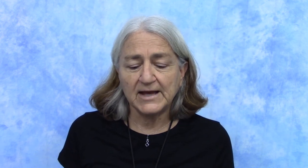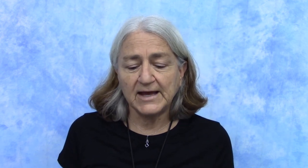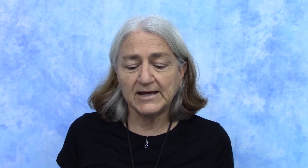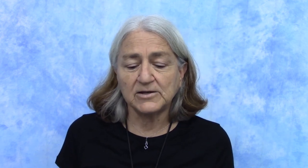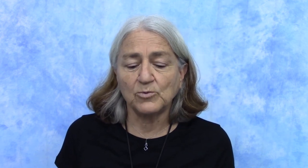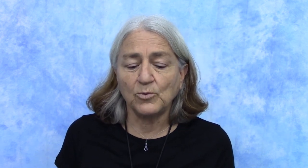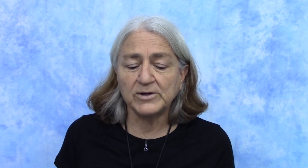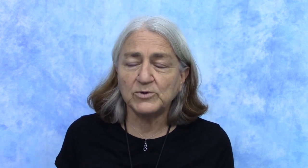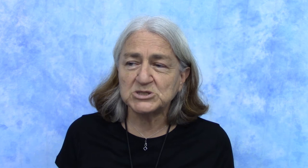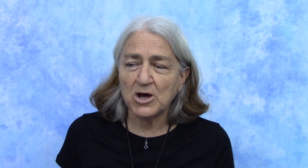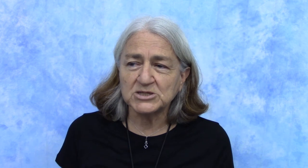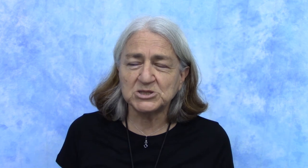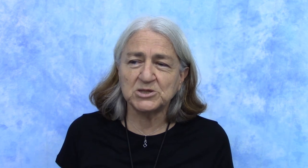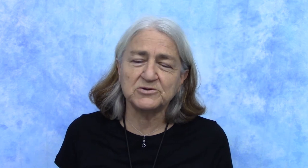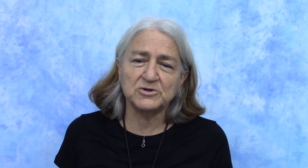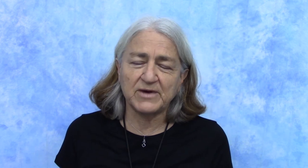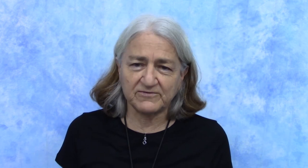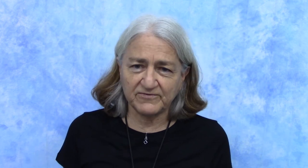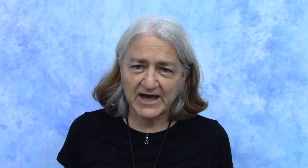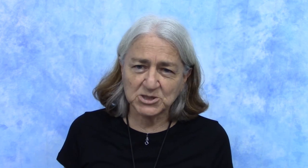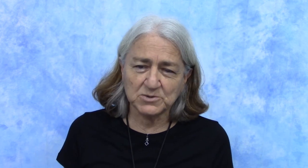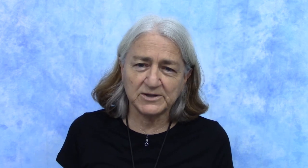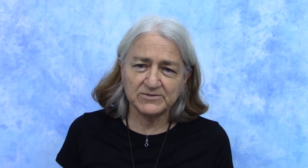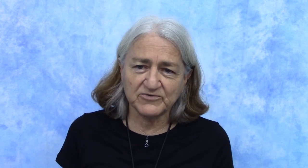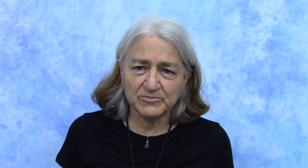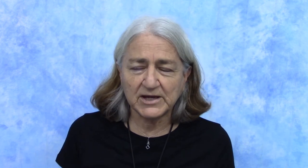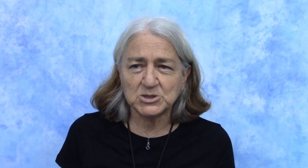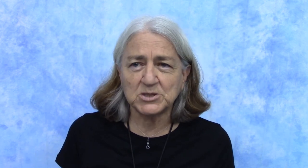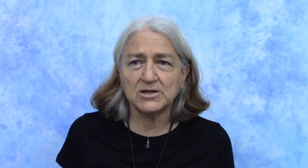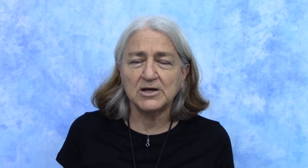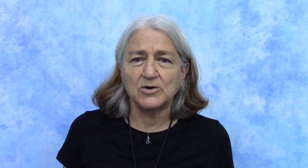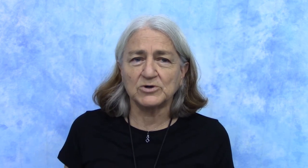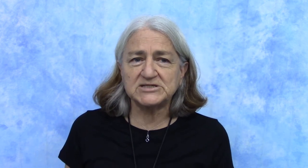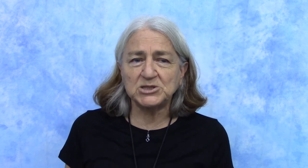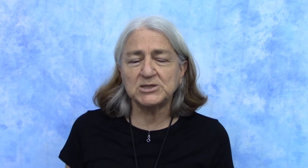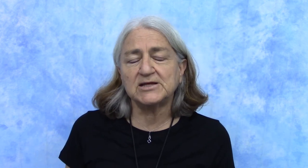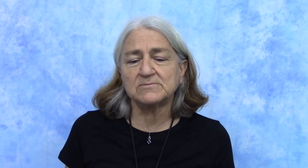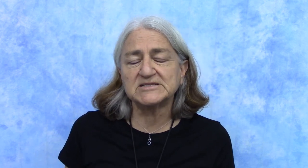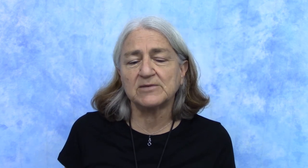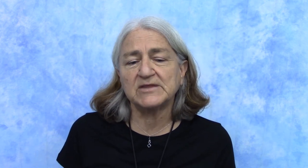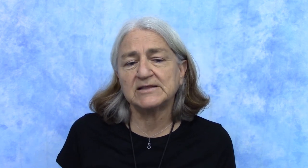And when we talk to children about factual information we're teaching them something that